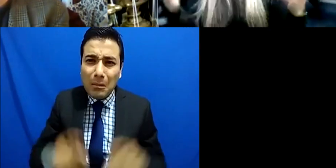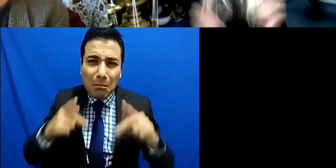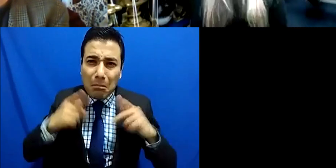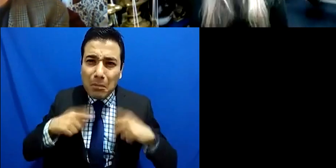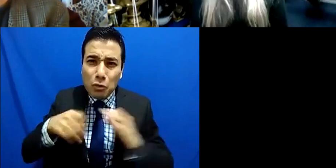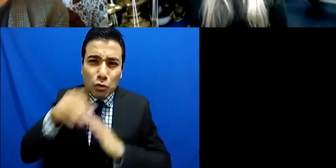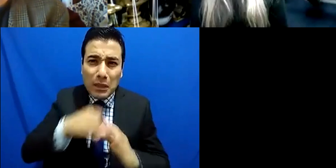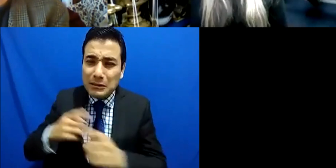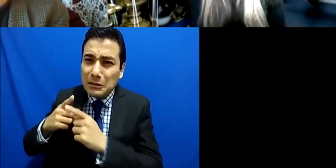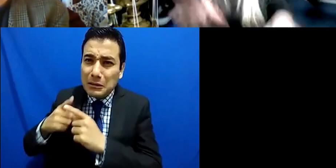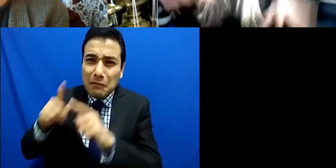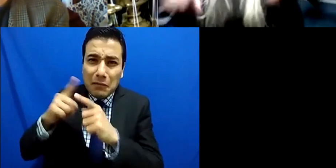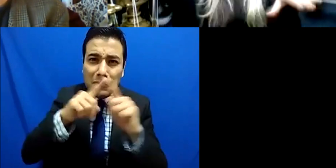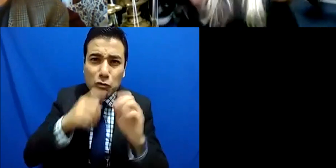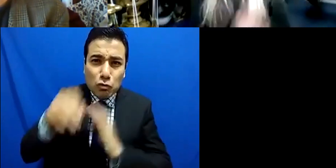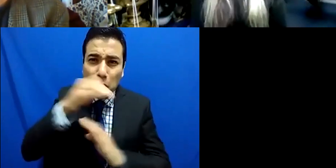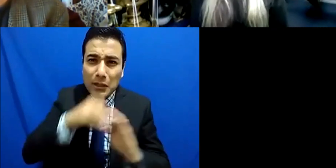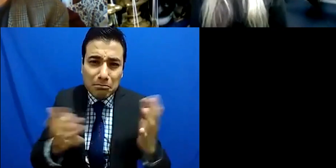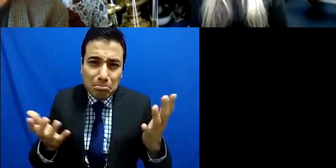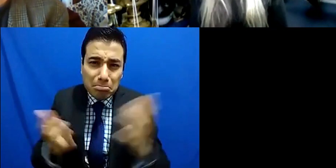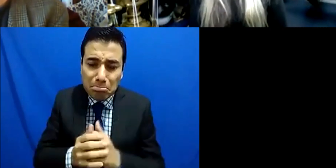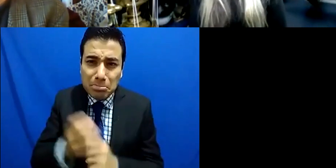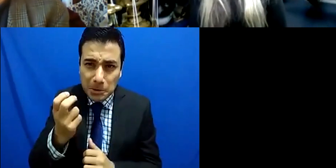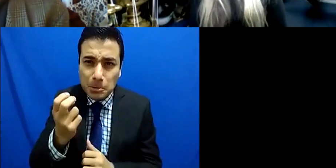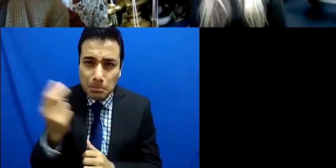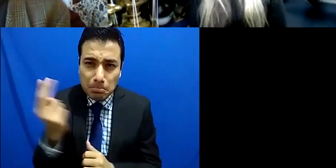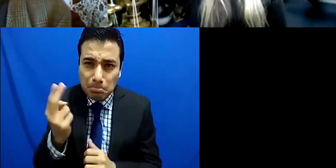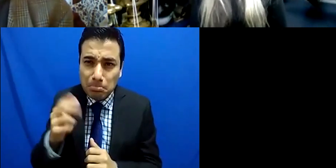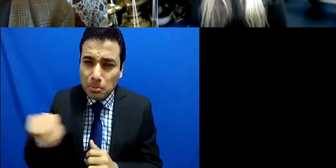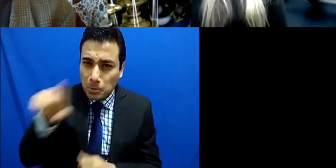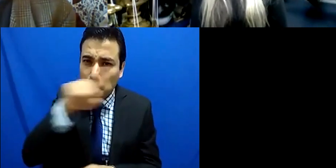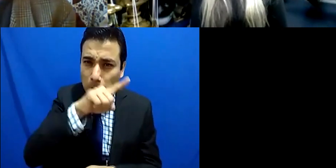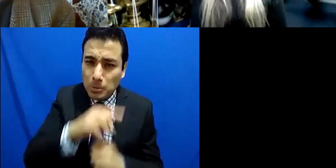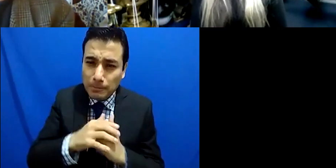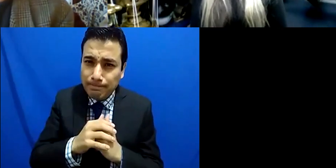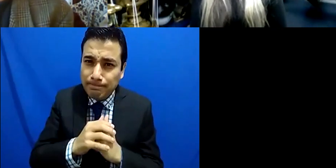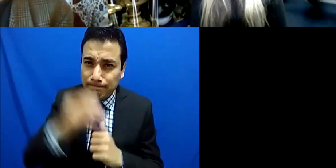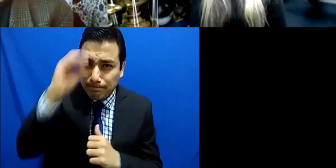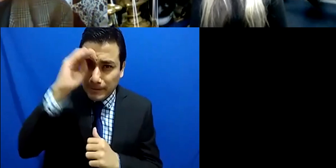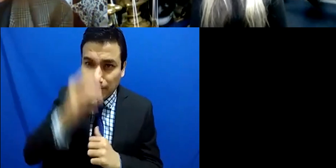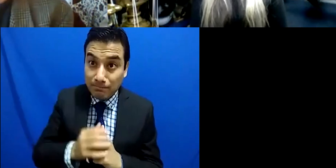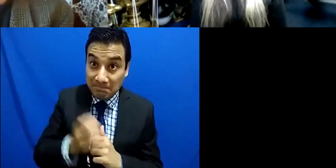accept that so there's a balance there so it's difficult to answer your question really.